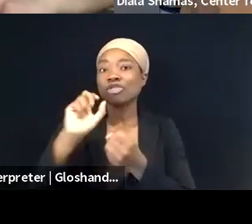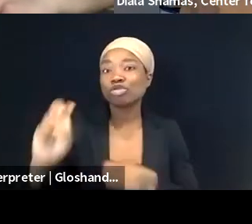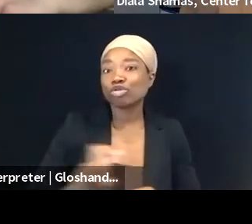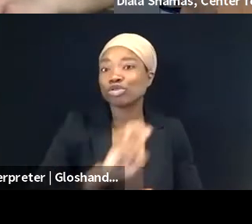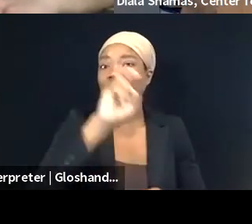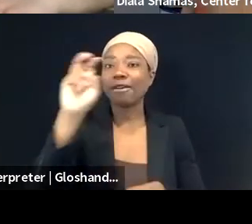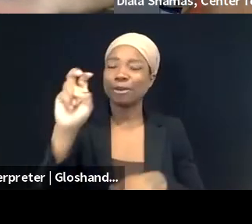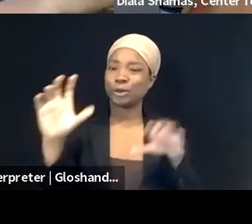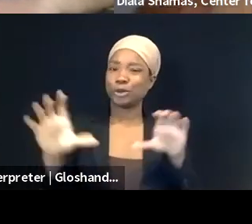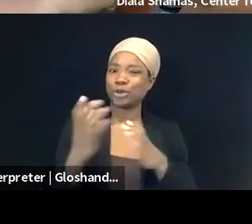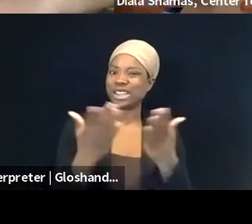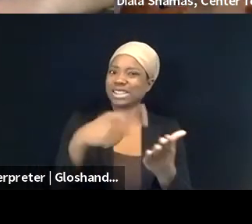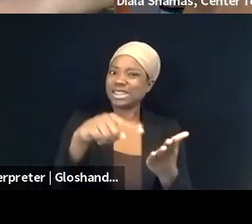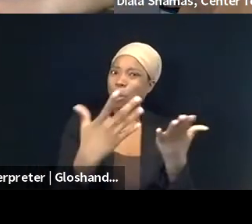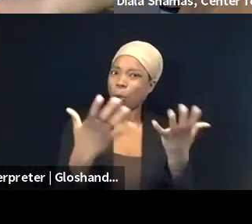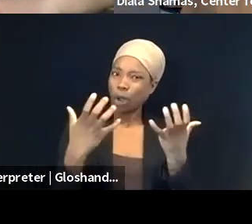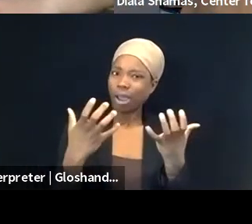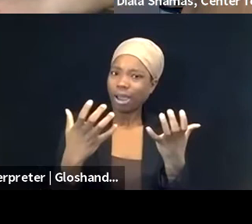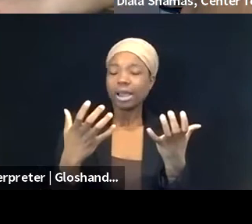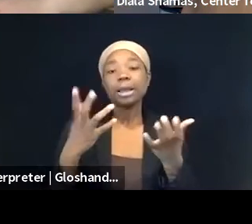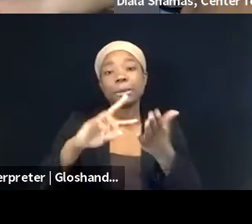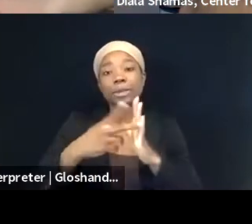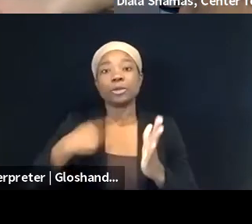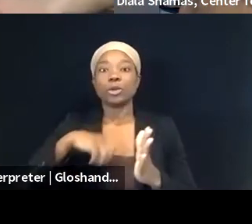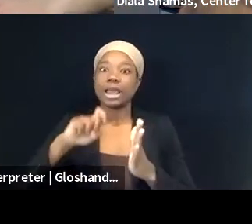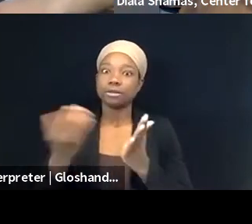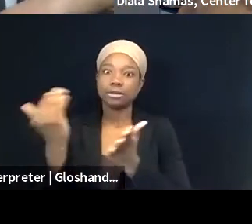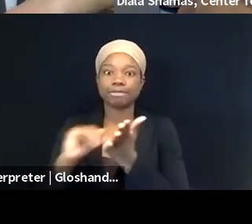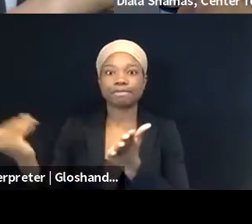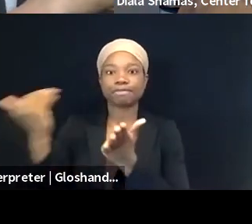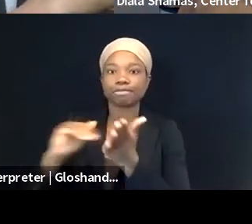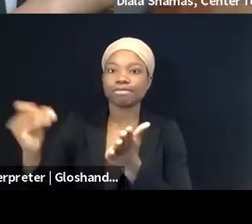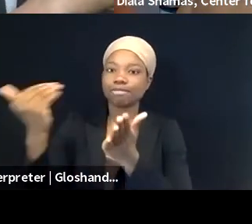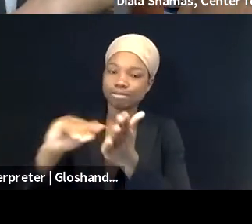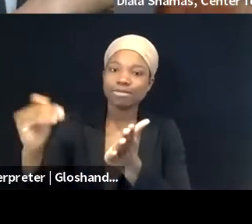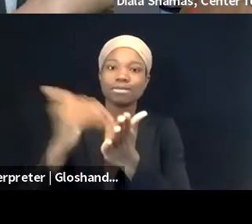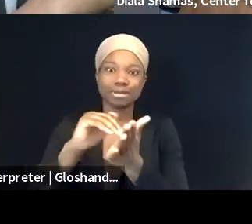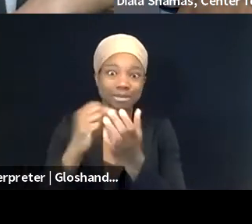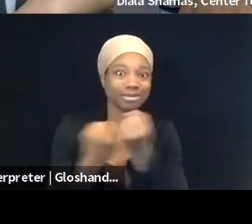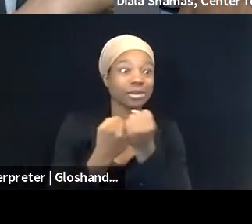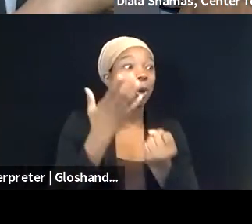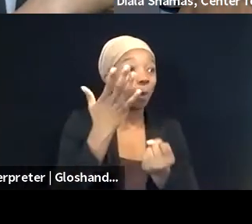to keep highlighting the sort of injustice on the ground in Palestine when faced with these kinds of allegations and these lawsuits,